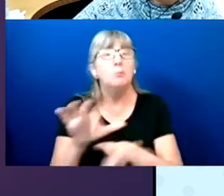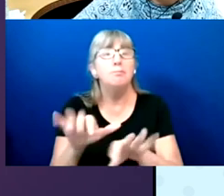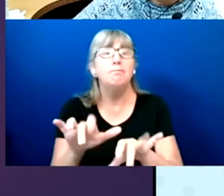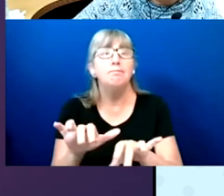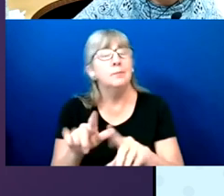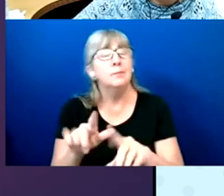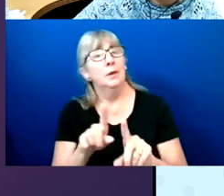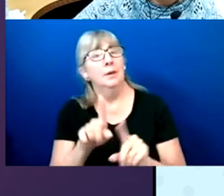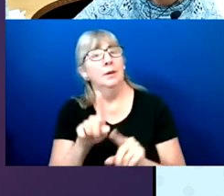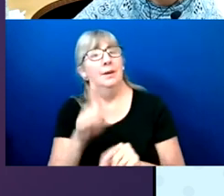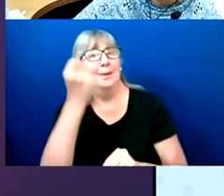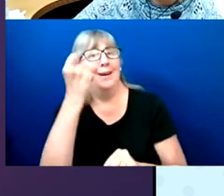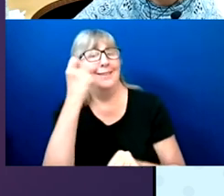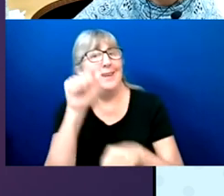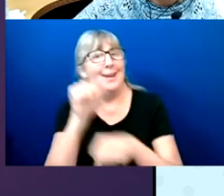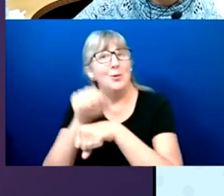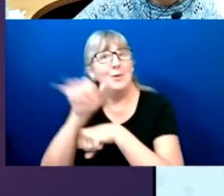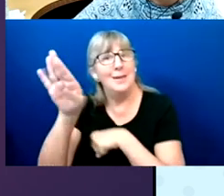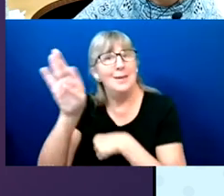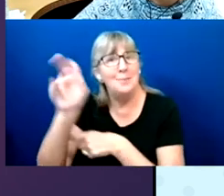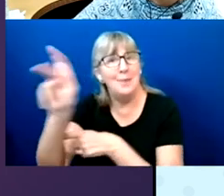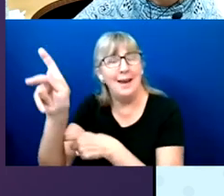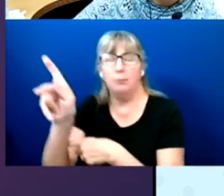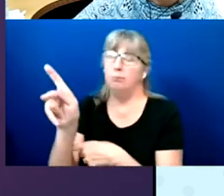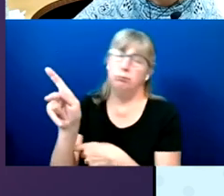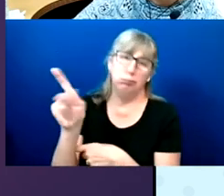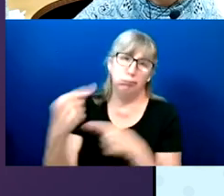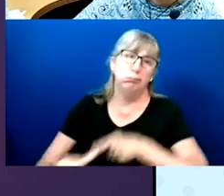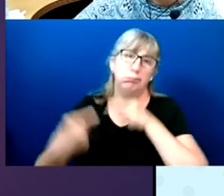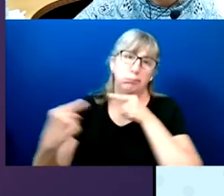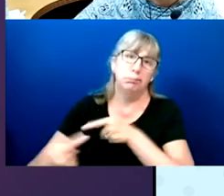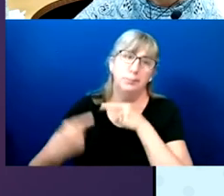of the delivery remains to be a problem.